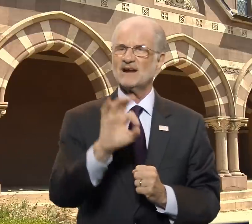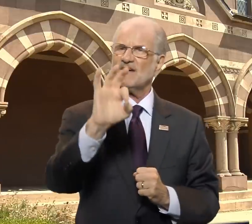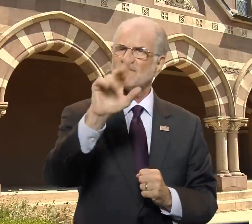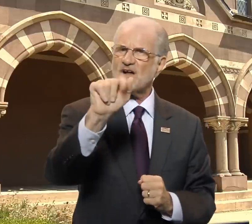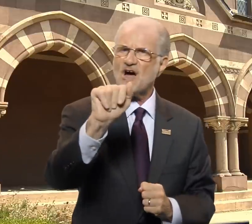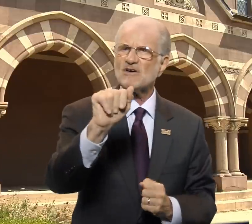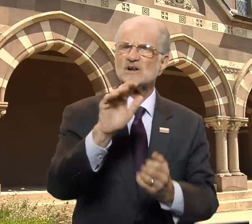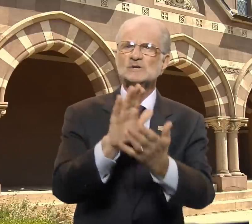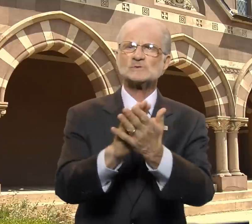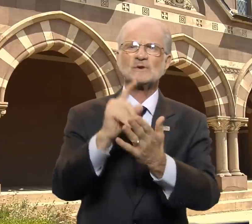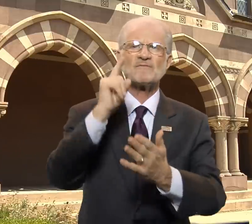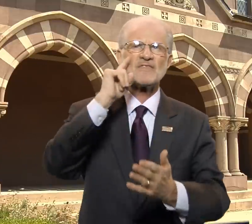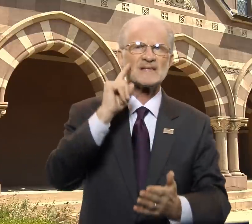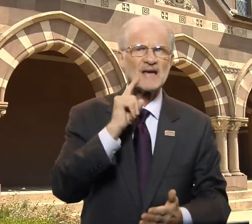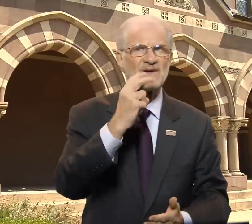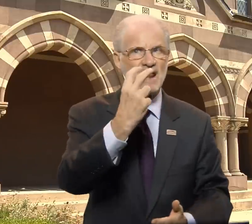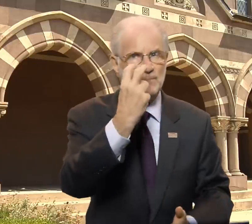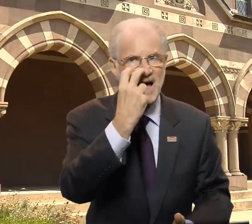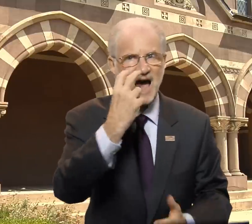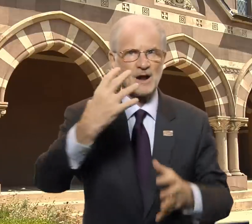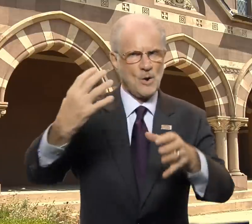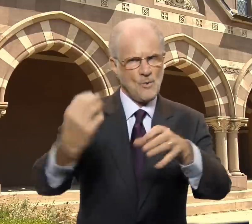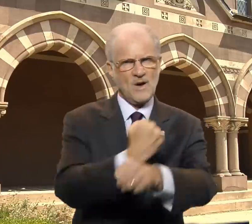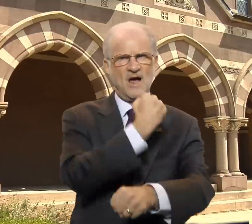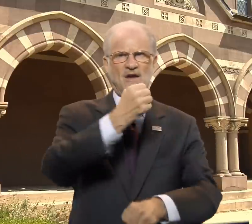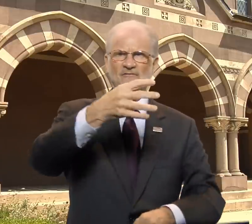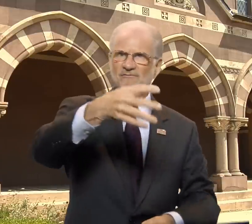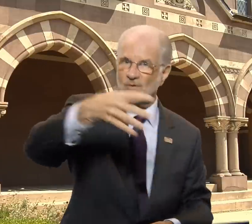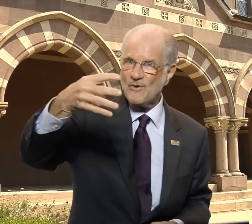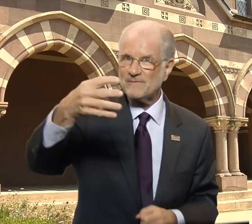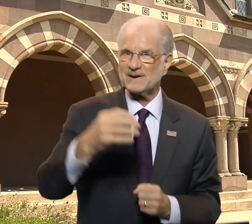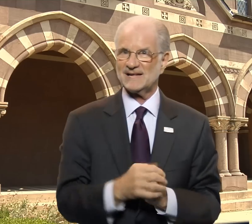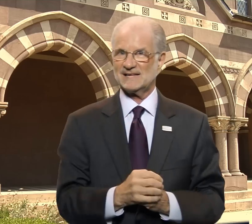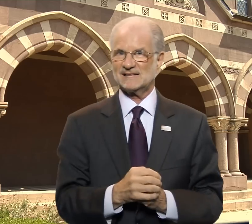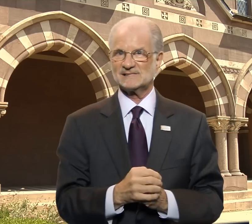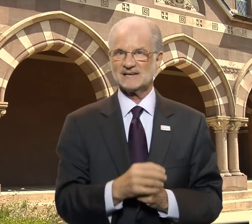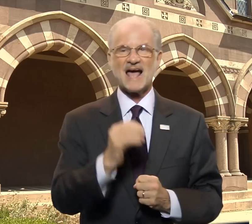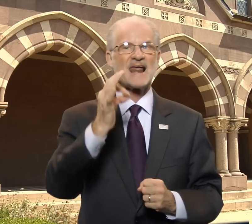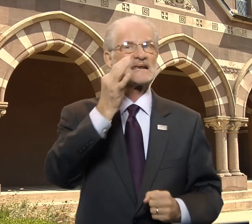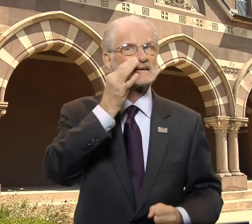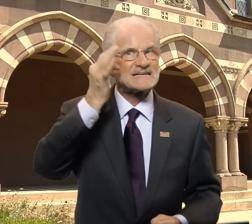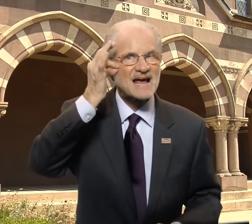Florida School for the Deaf and Blind won 4th place.